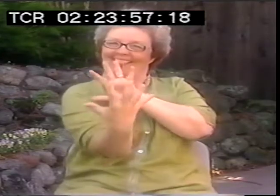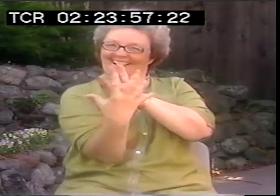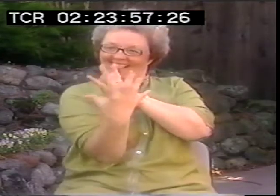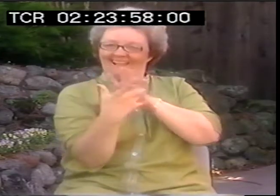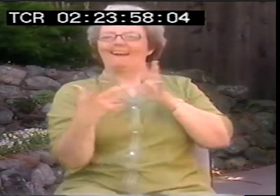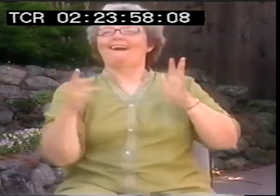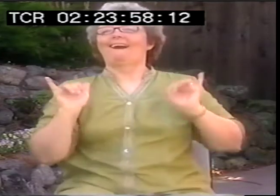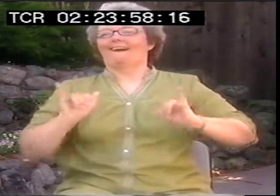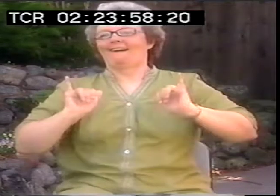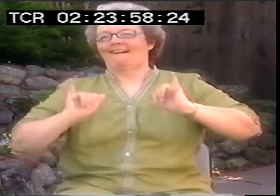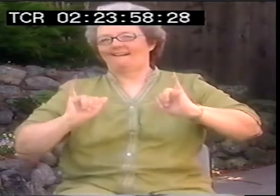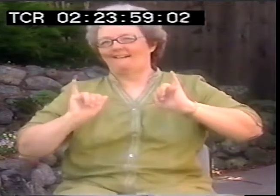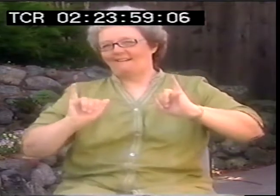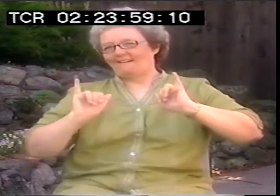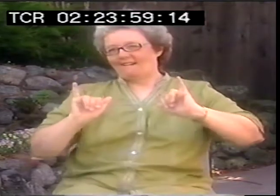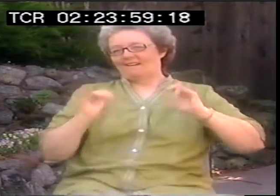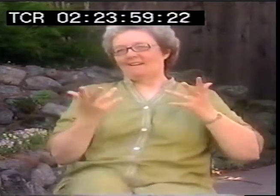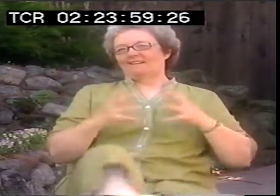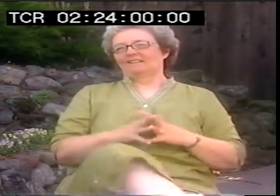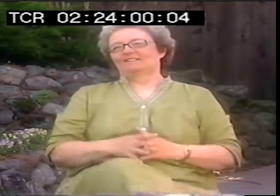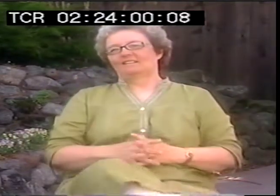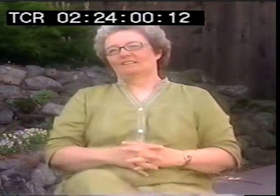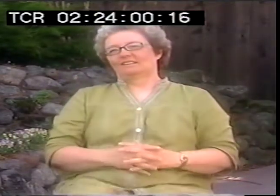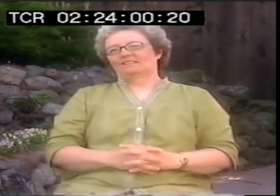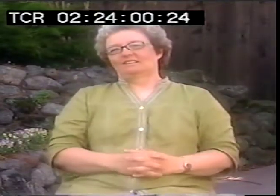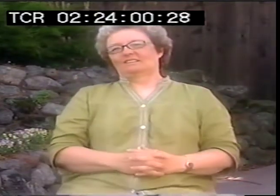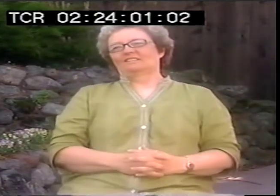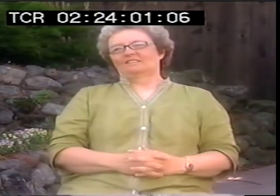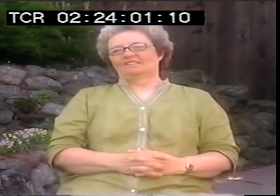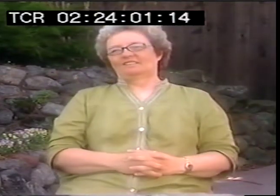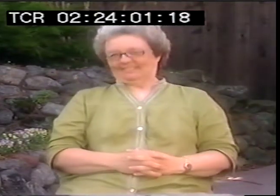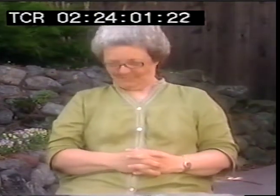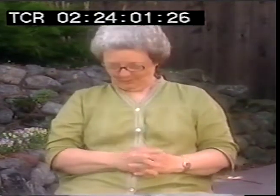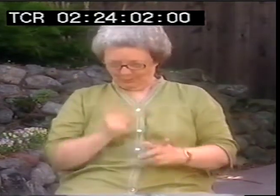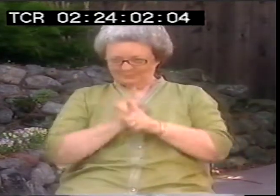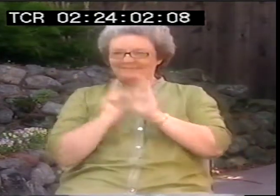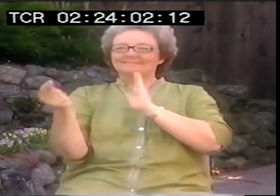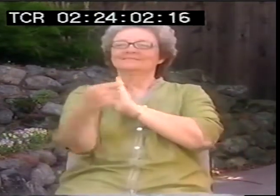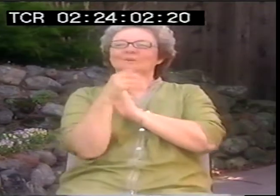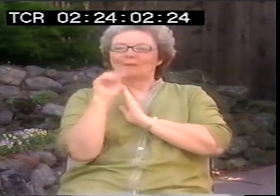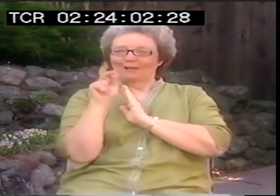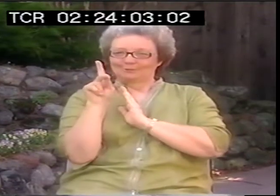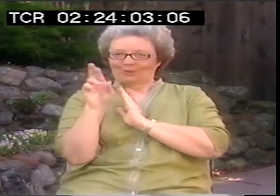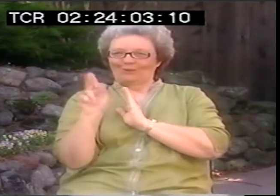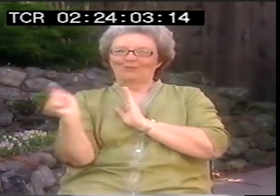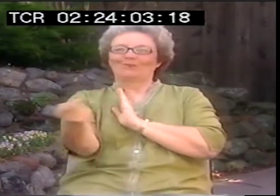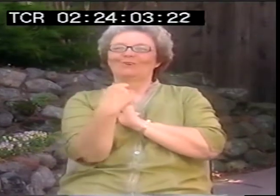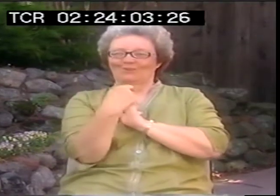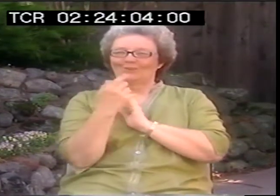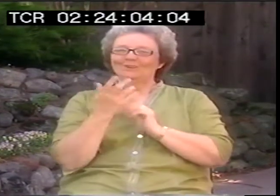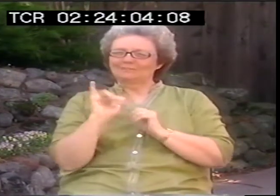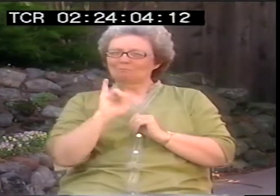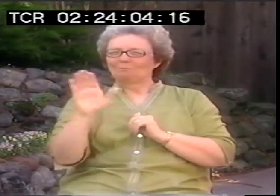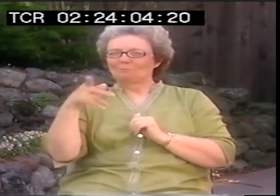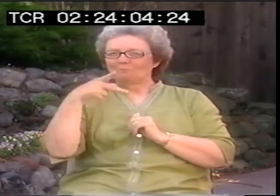have to get your message in another way and sneak it in. That's right, through the back door.